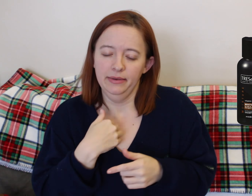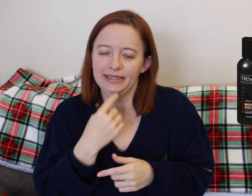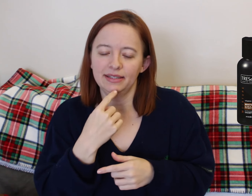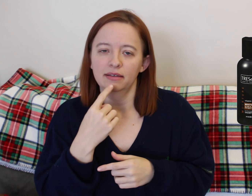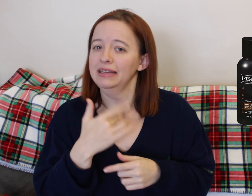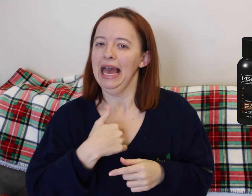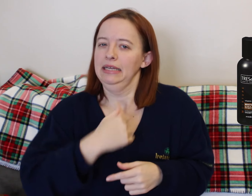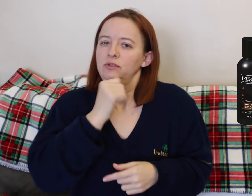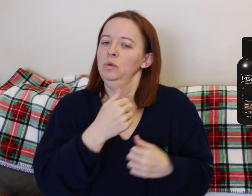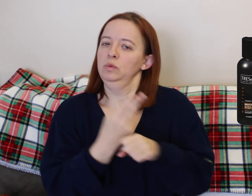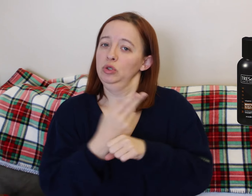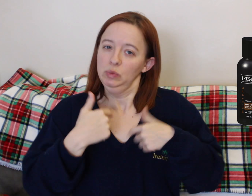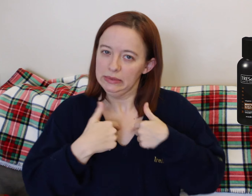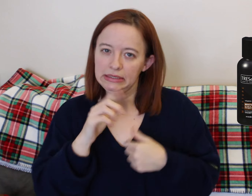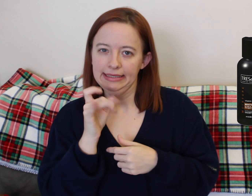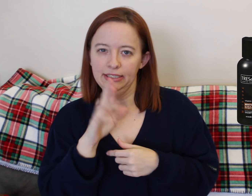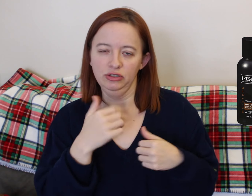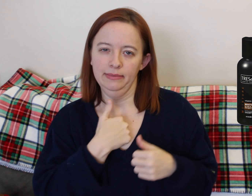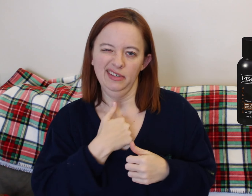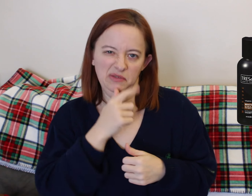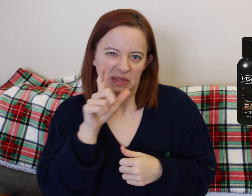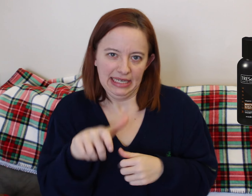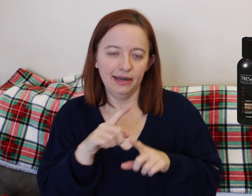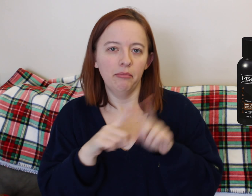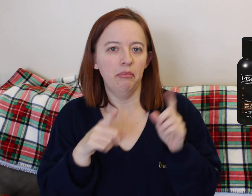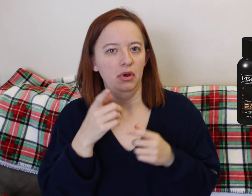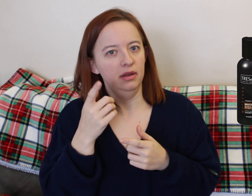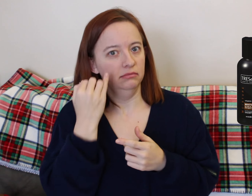We didn't use it.